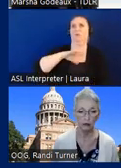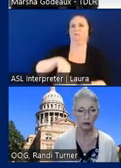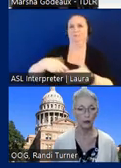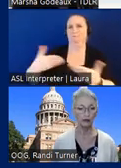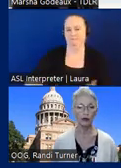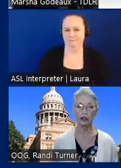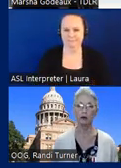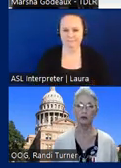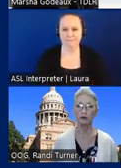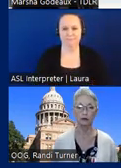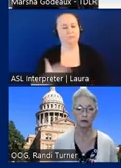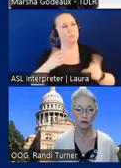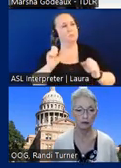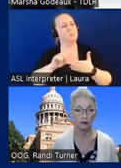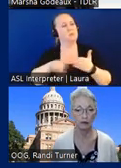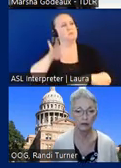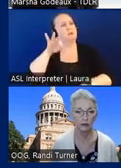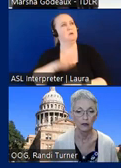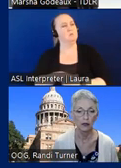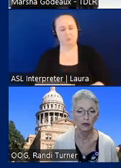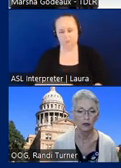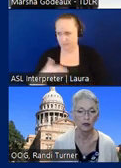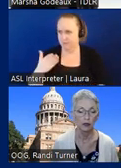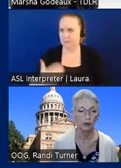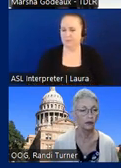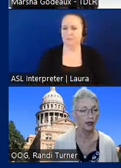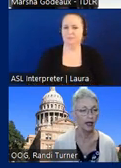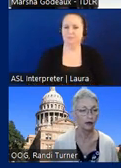maybe we can find out maybe we'll find out